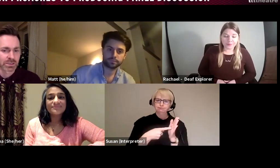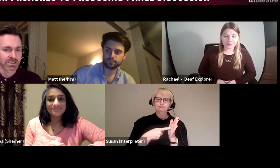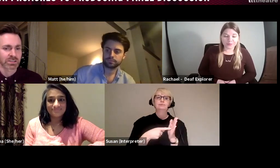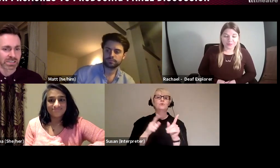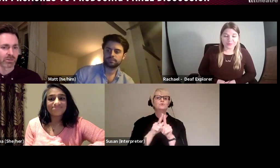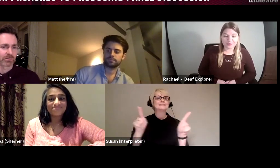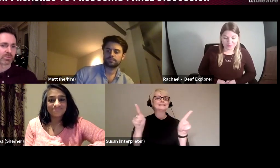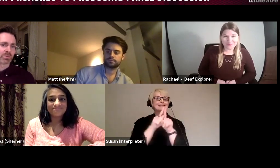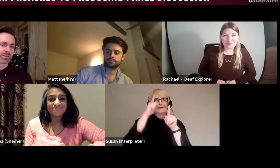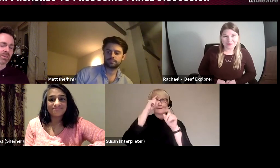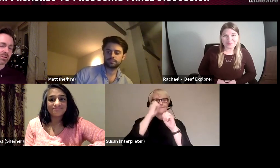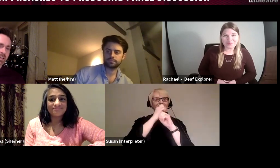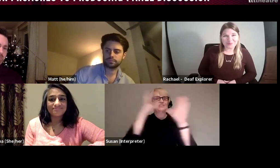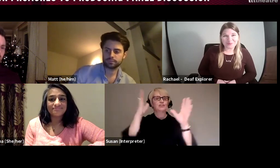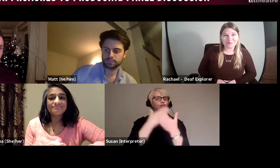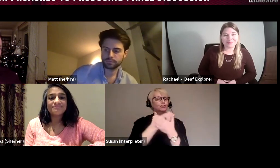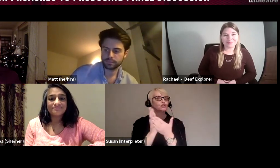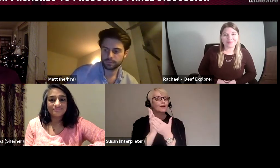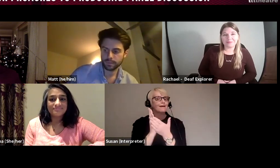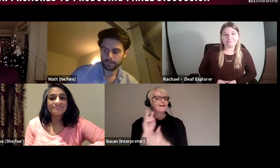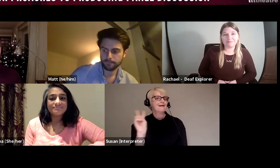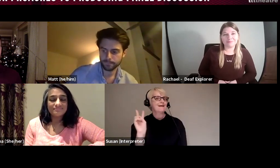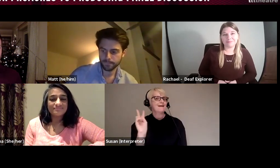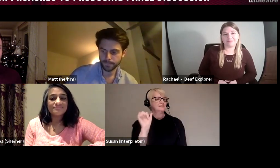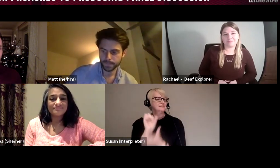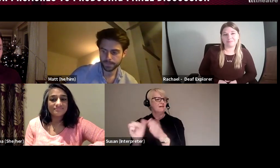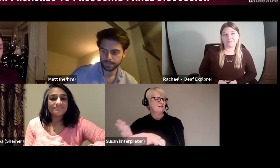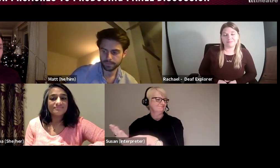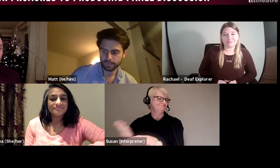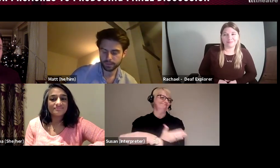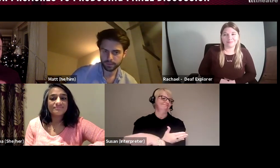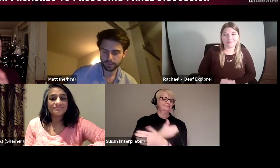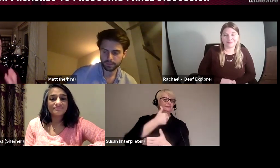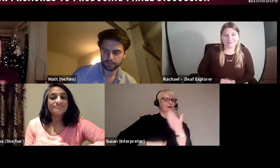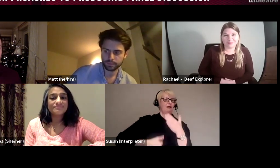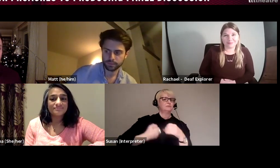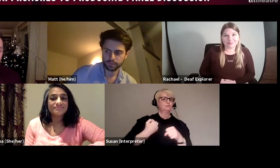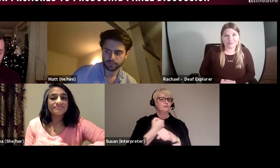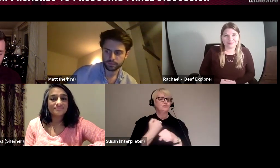starting from the beginning of the production, the whole as the creative team shakes up,